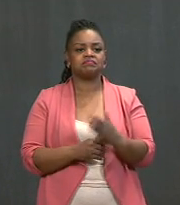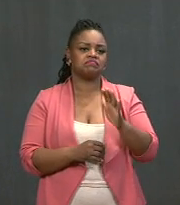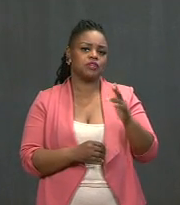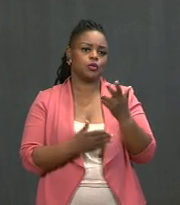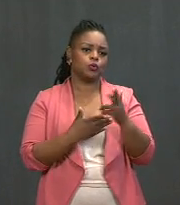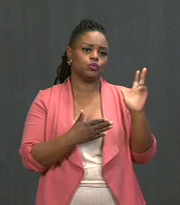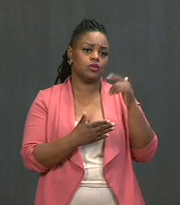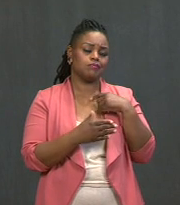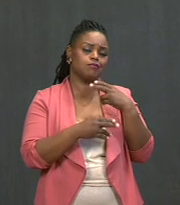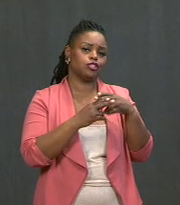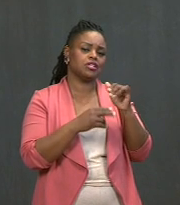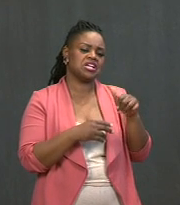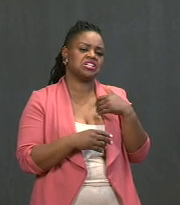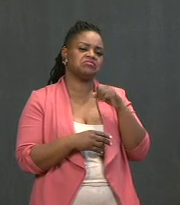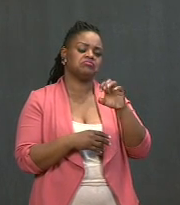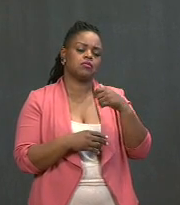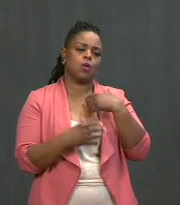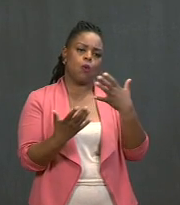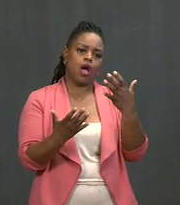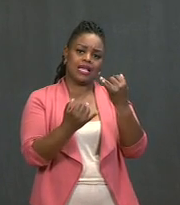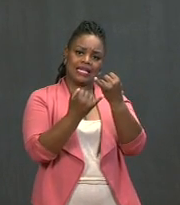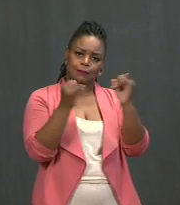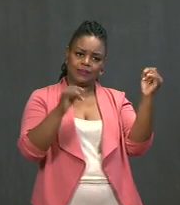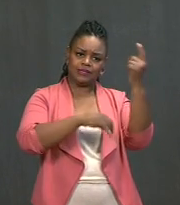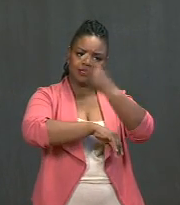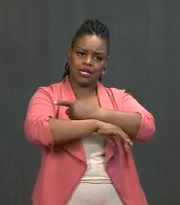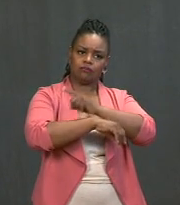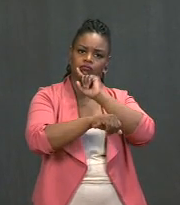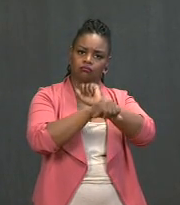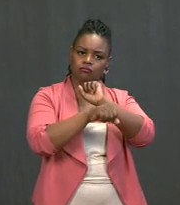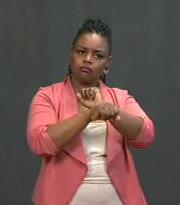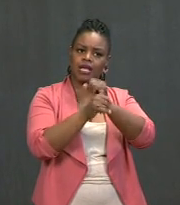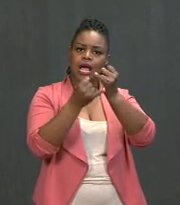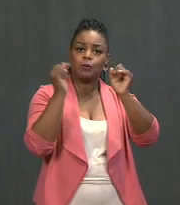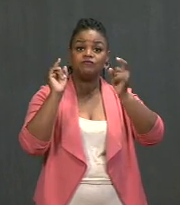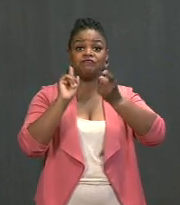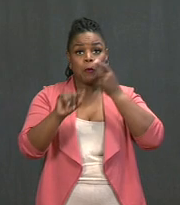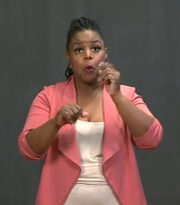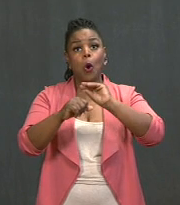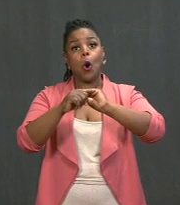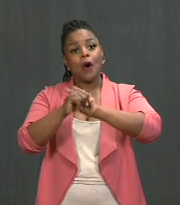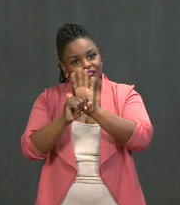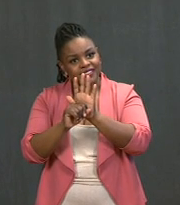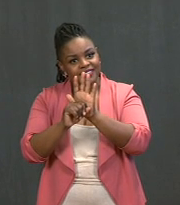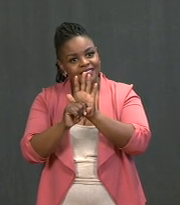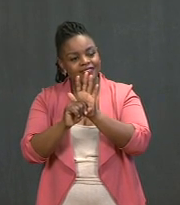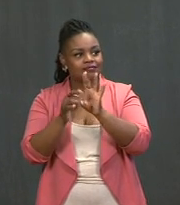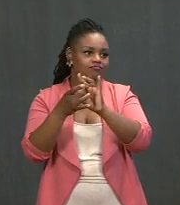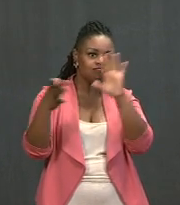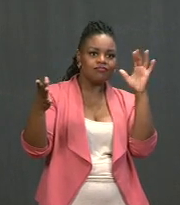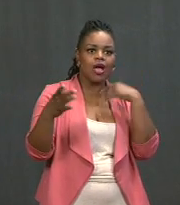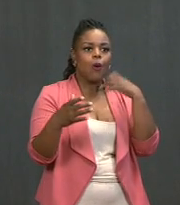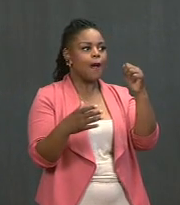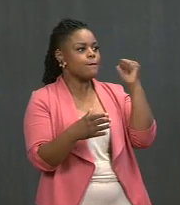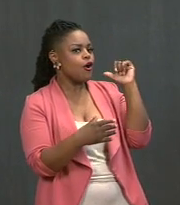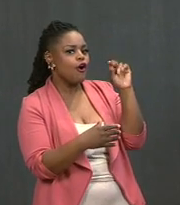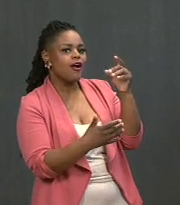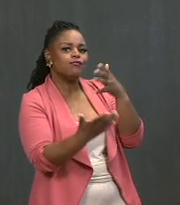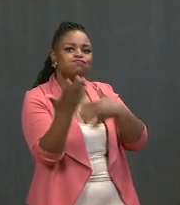I want to have an Independence Day, an independence from the COVID so you're able to get in the backyard with a small group of people, of friends and neighbors,